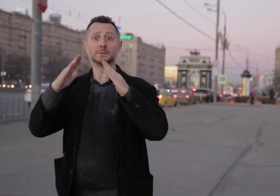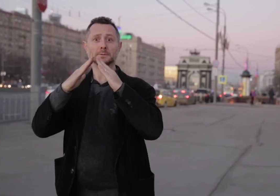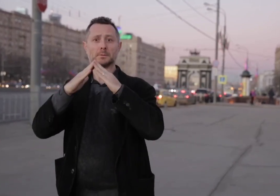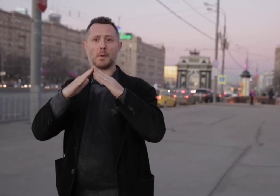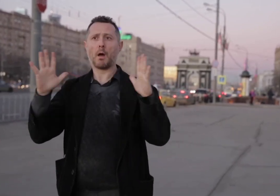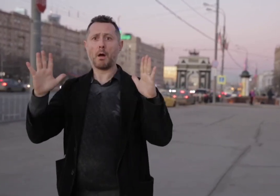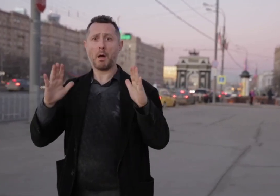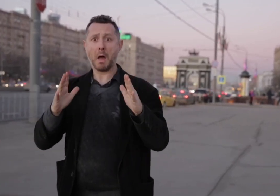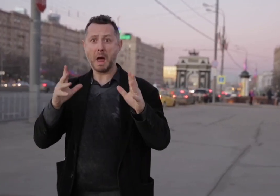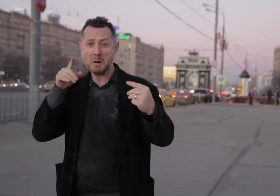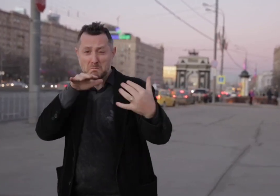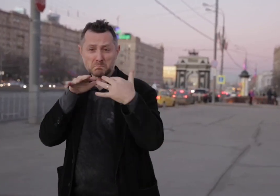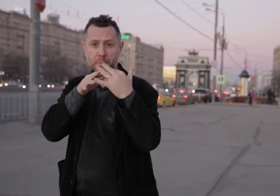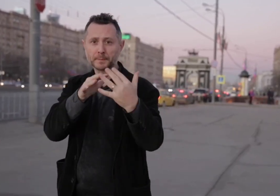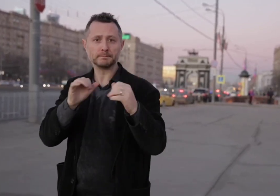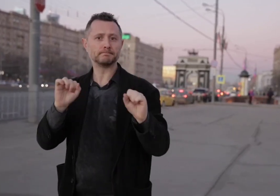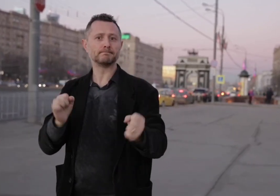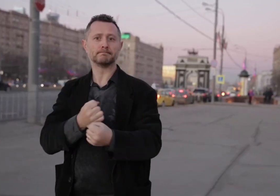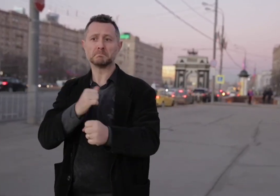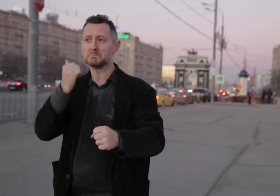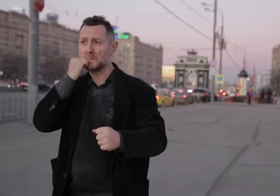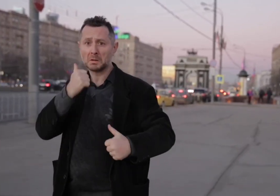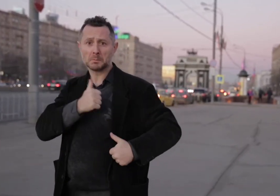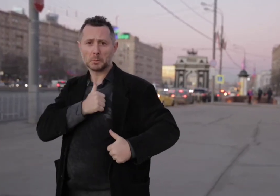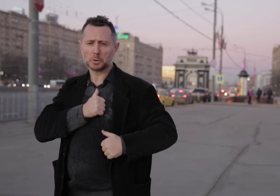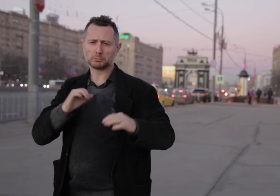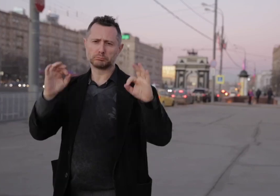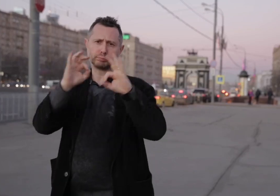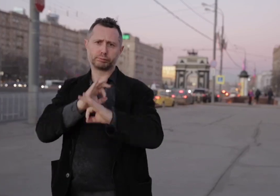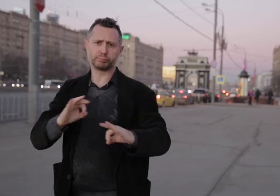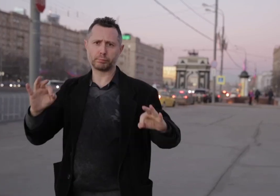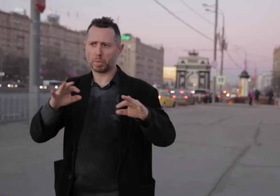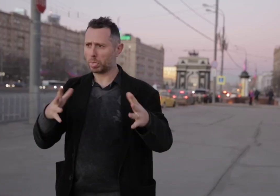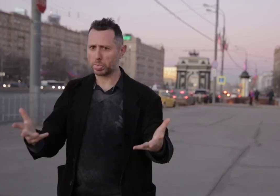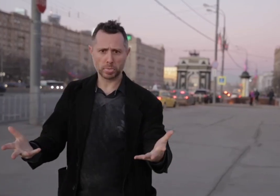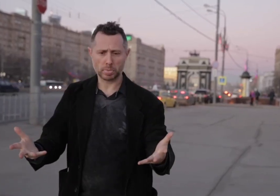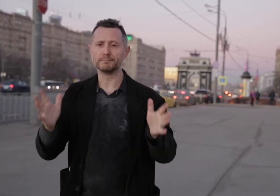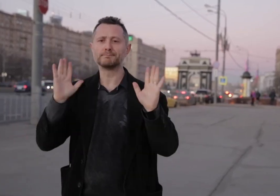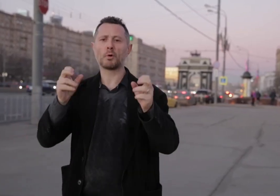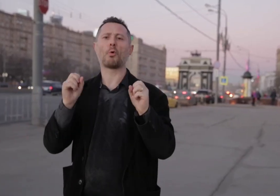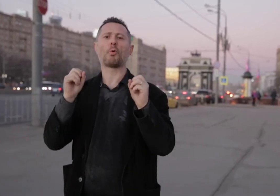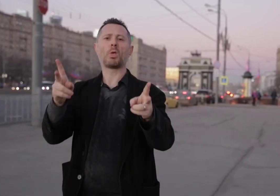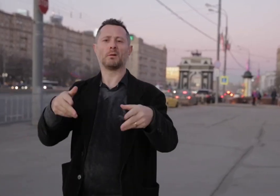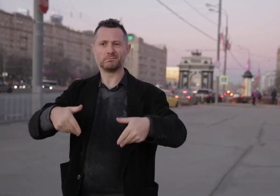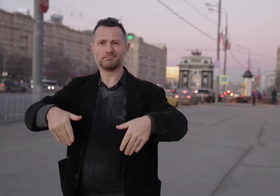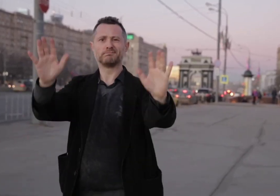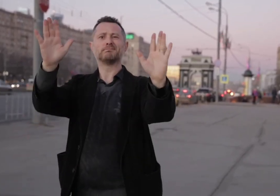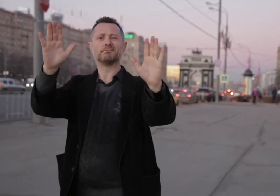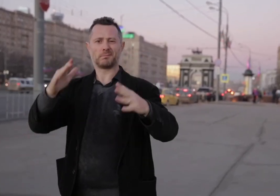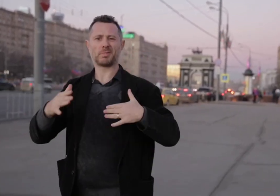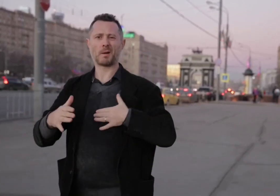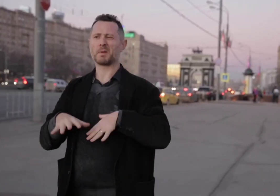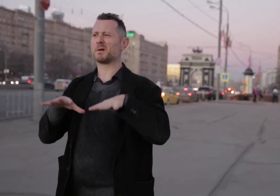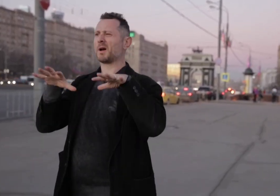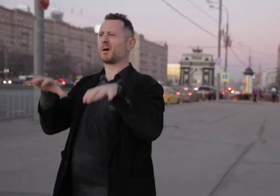not have enough weapons so a decision was made to evacuate the city and set it